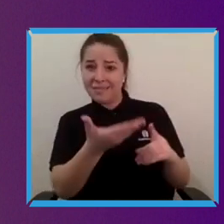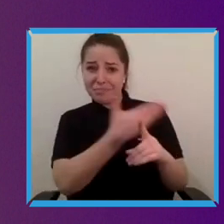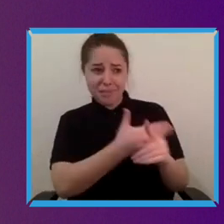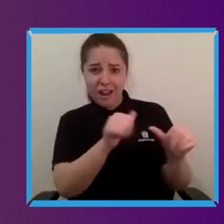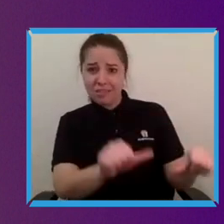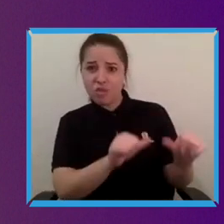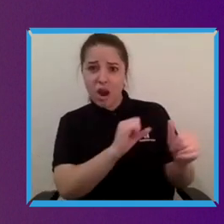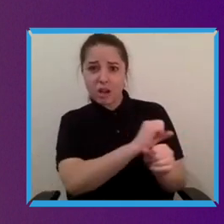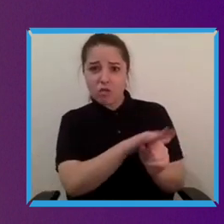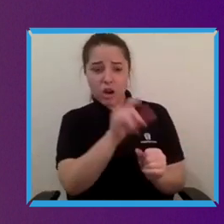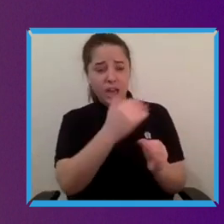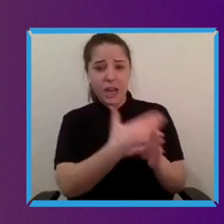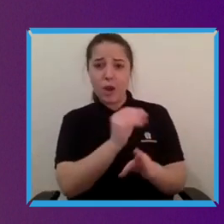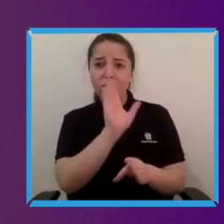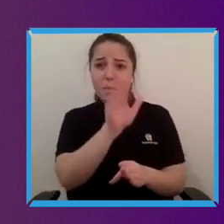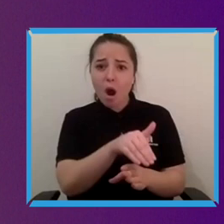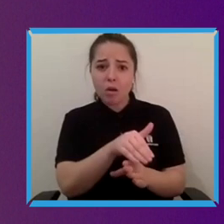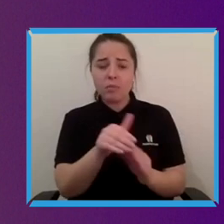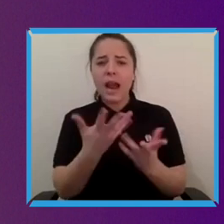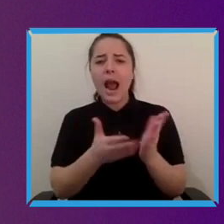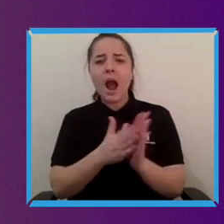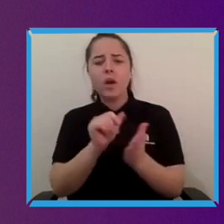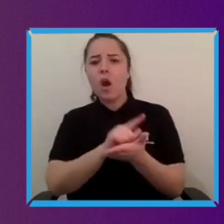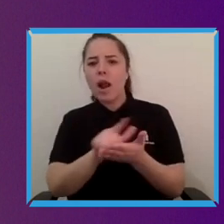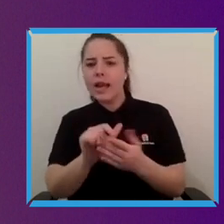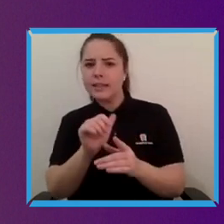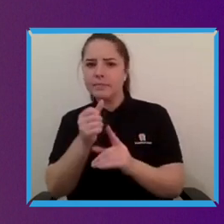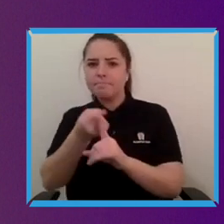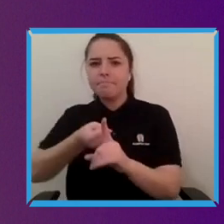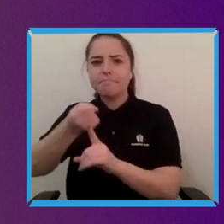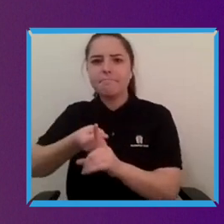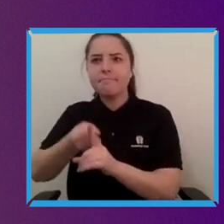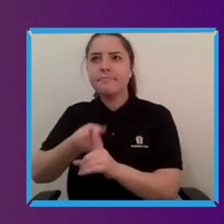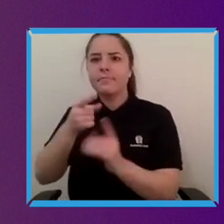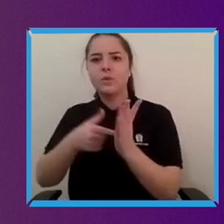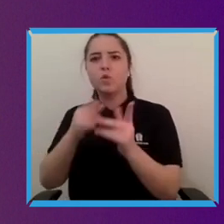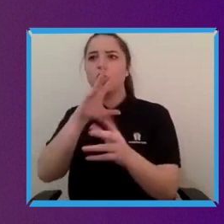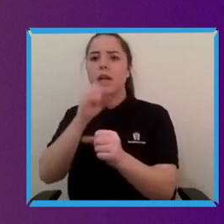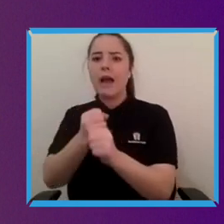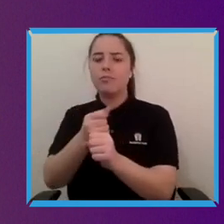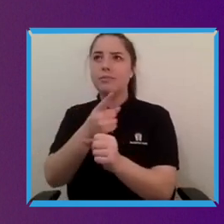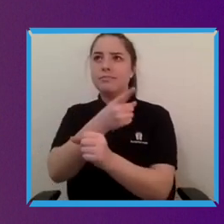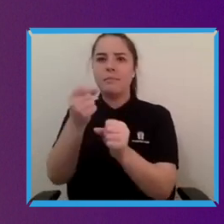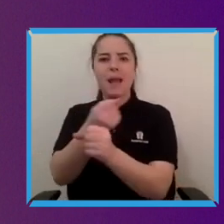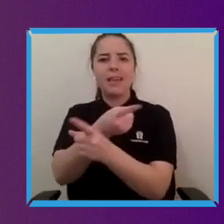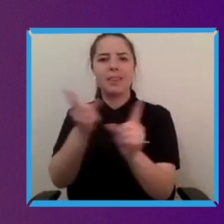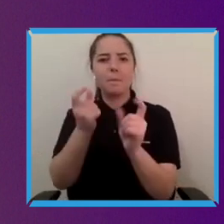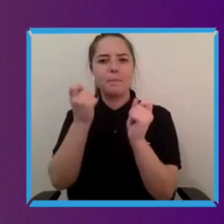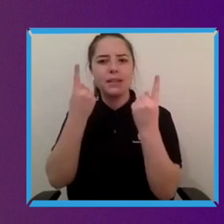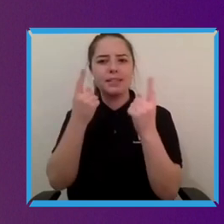make corporates more open to people with special needs? How can governments incentivise this transition?